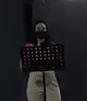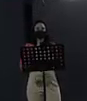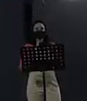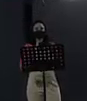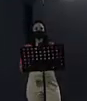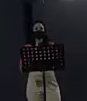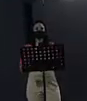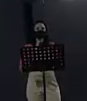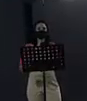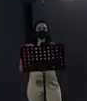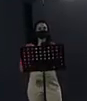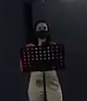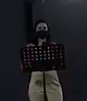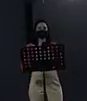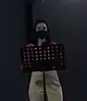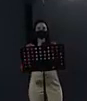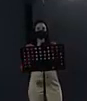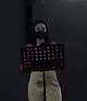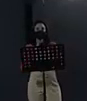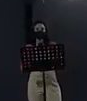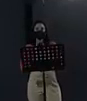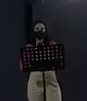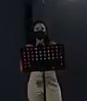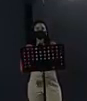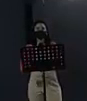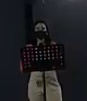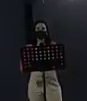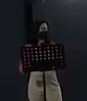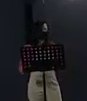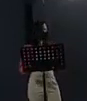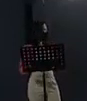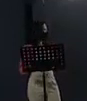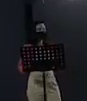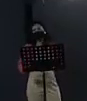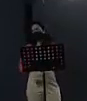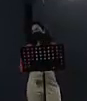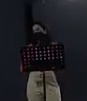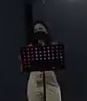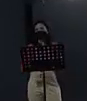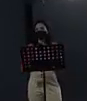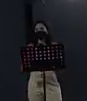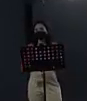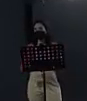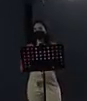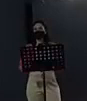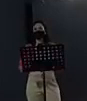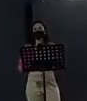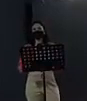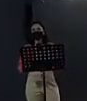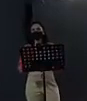more support to present the the initiative the call also with great pleasure because they